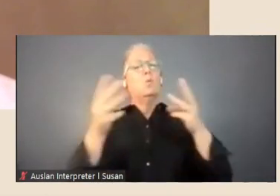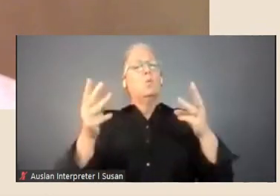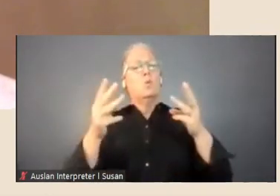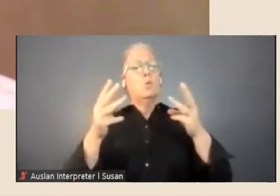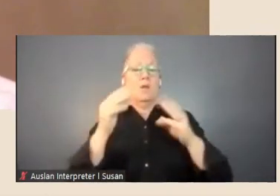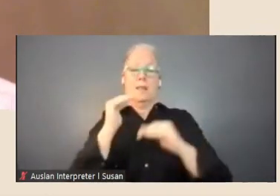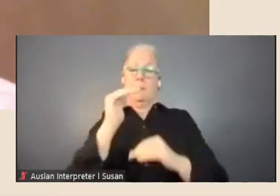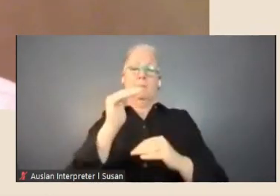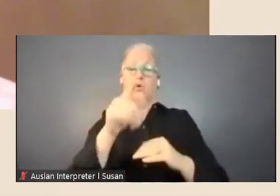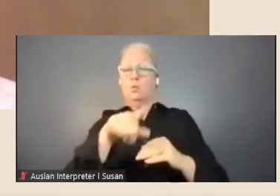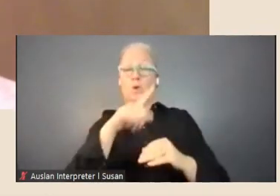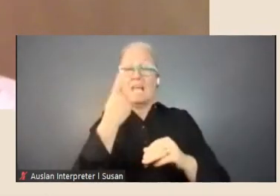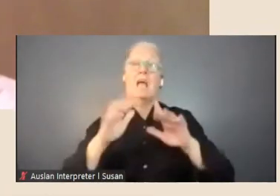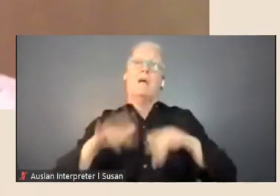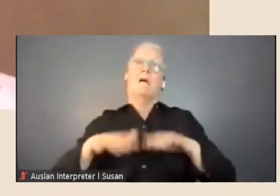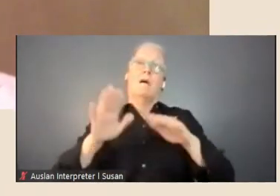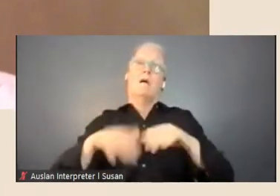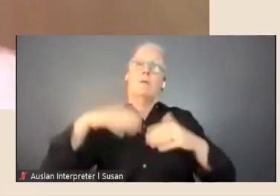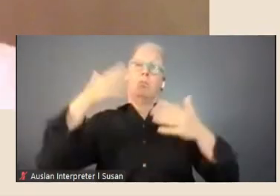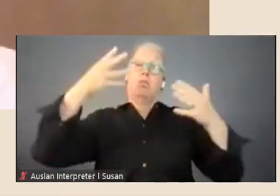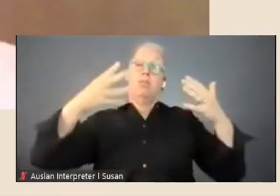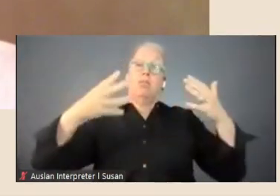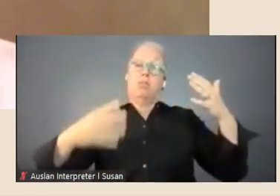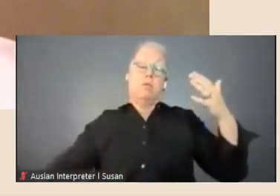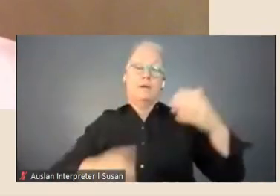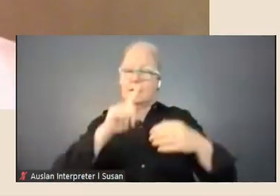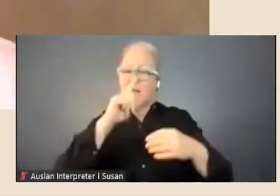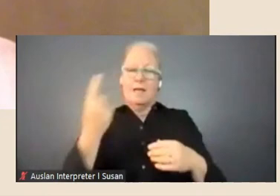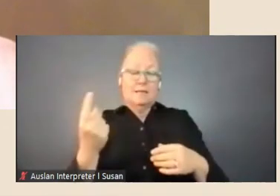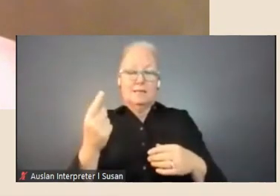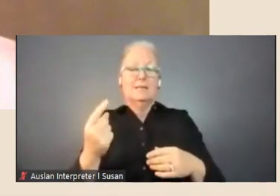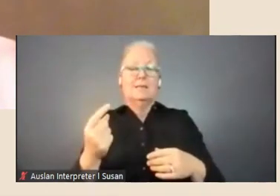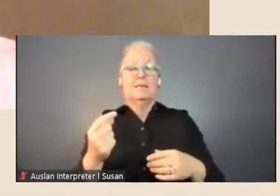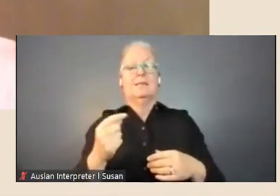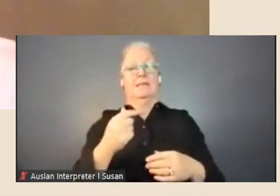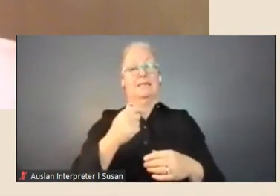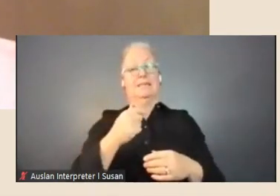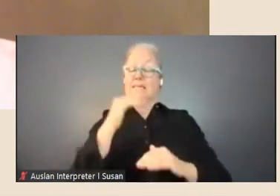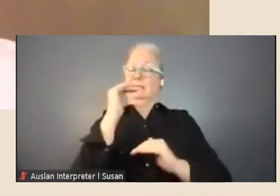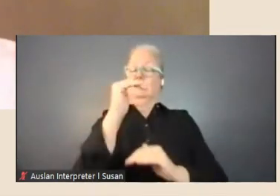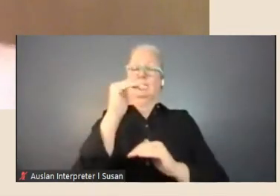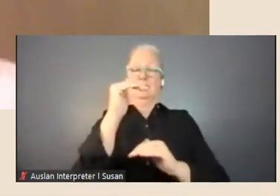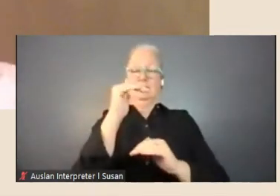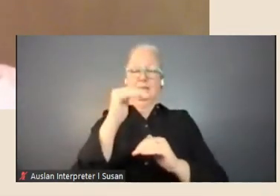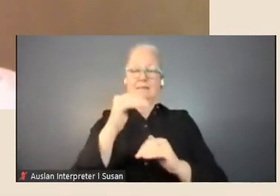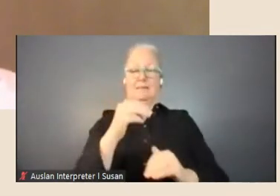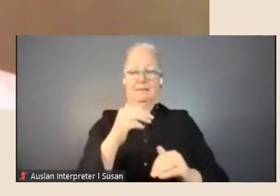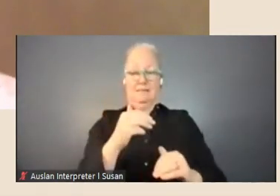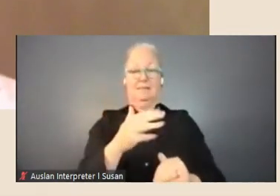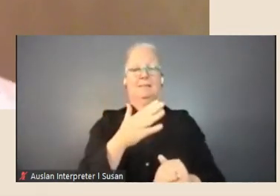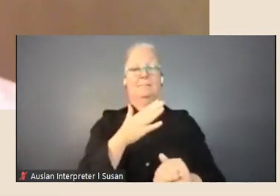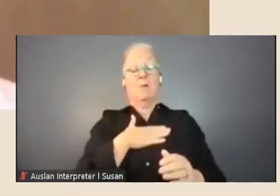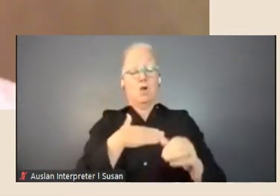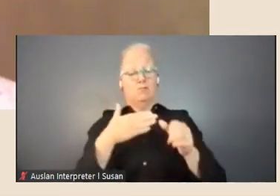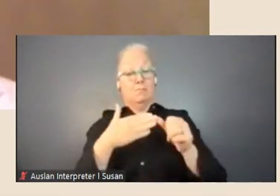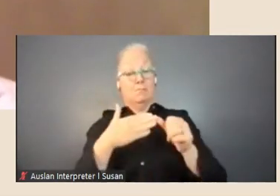limited space, so what I did was I had to tailor my...all of my responses to fit into those spaces so